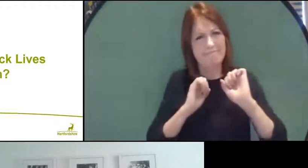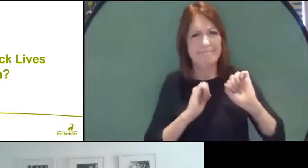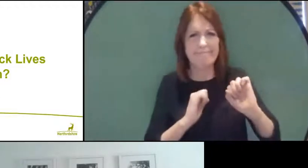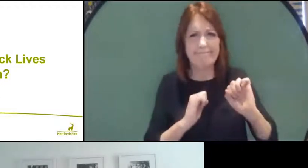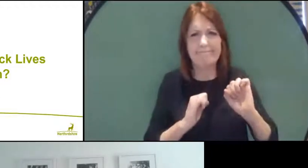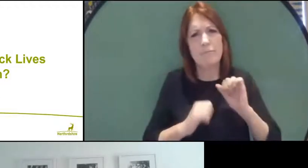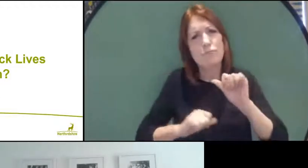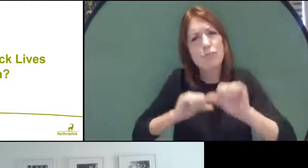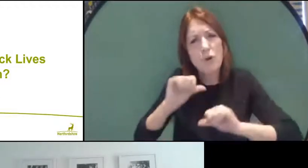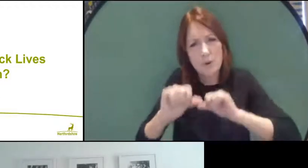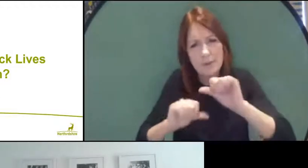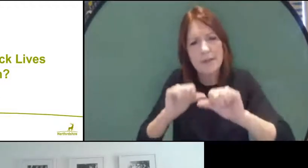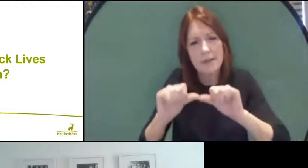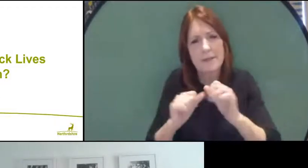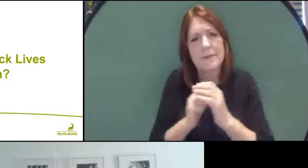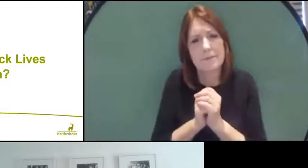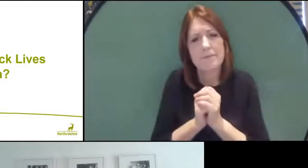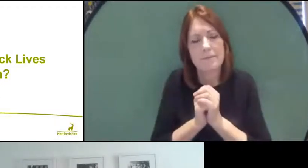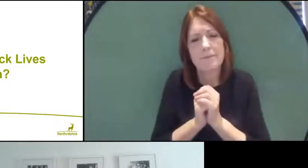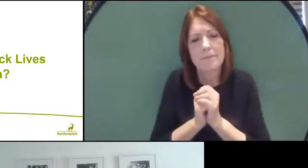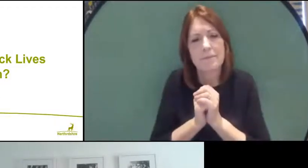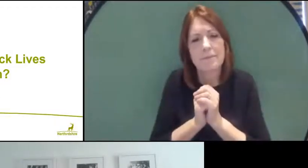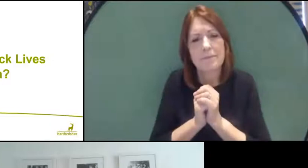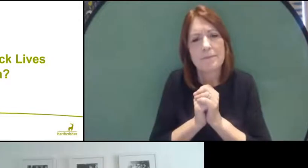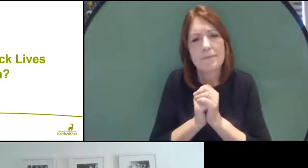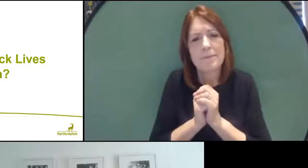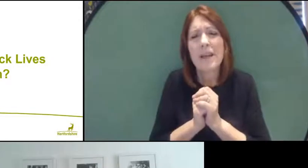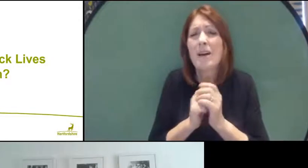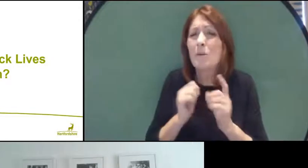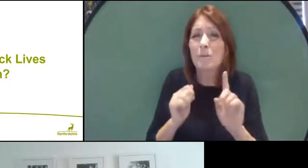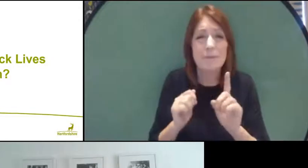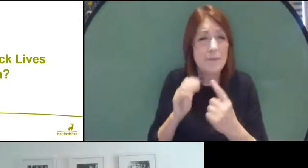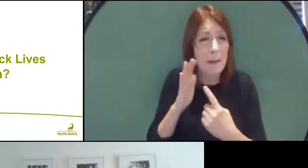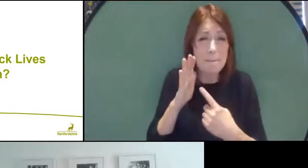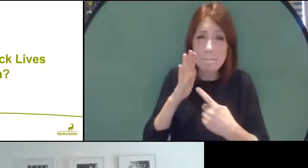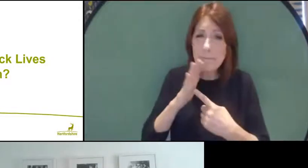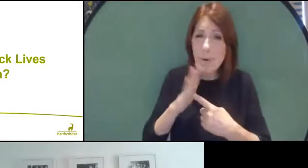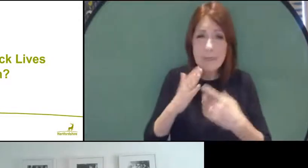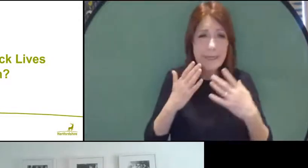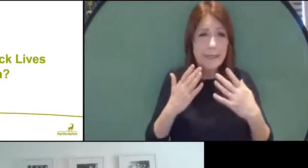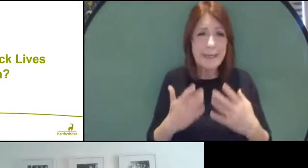And I think what's really important is that this can't be an initiative, it can't be a